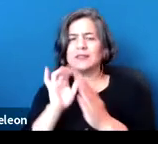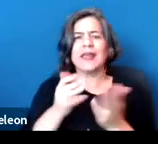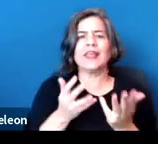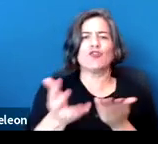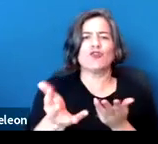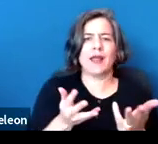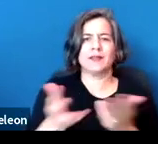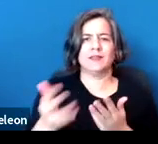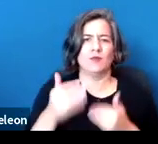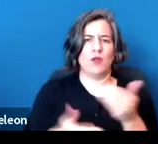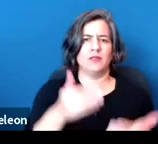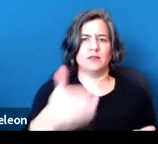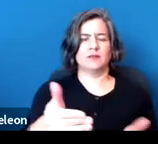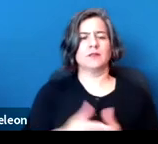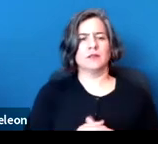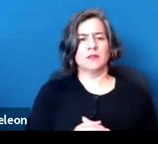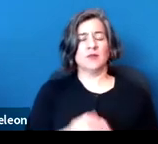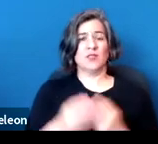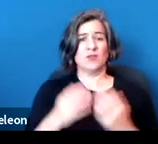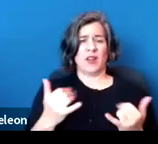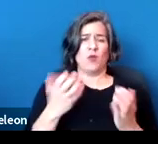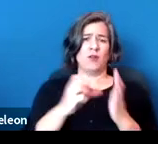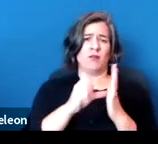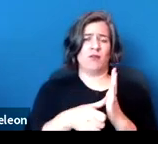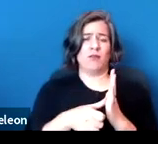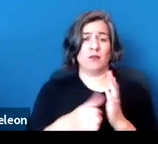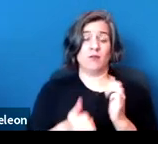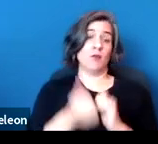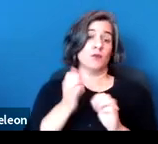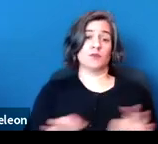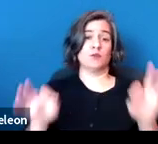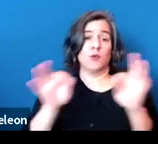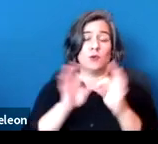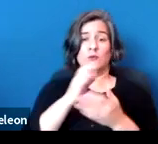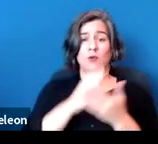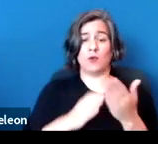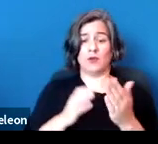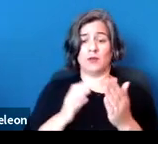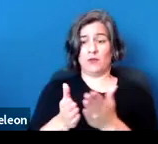But for now, I really wanted to highlight one of the most important components of a request,